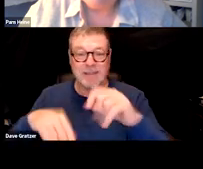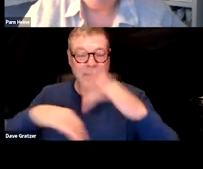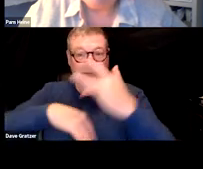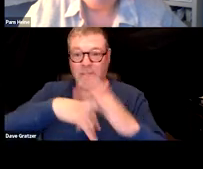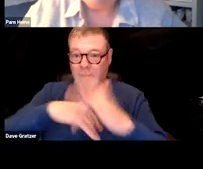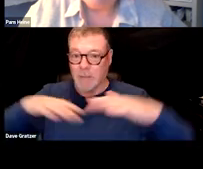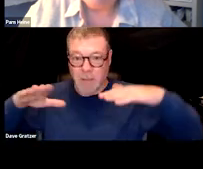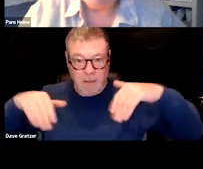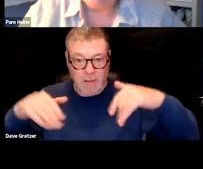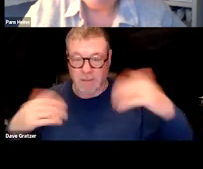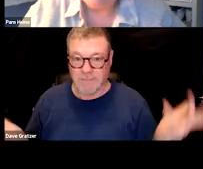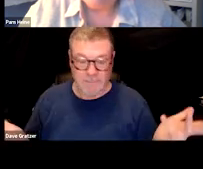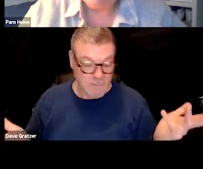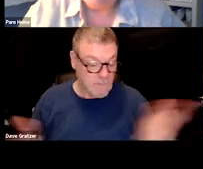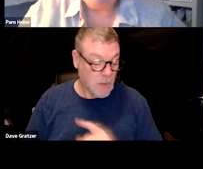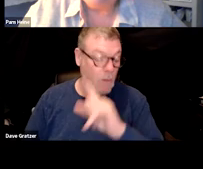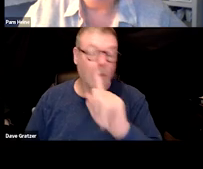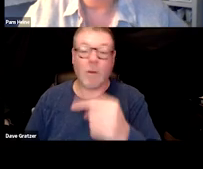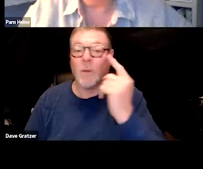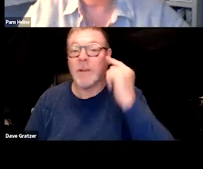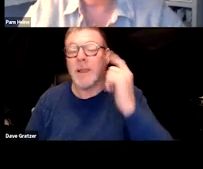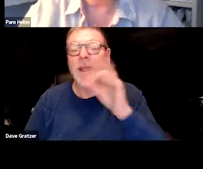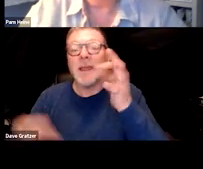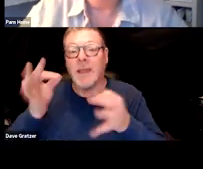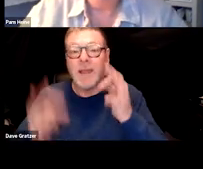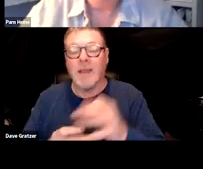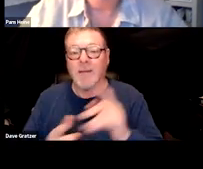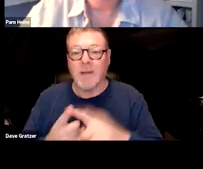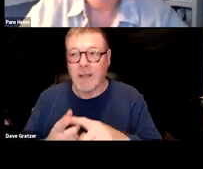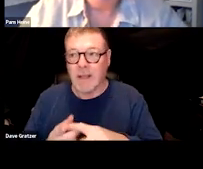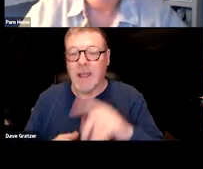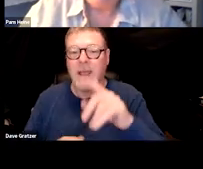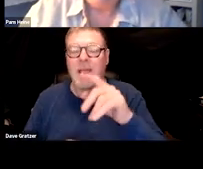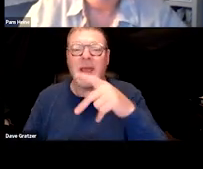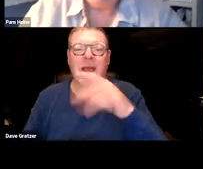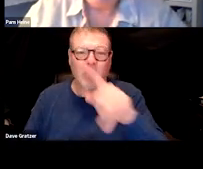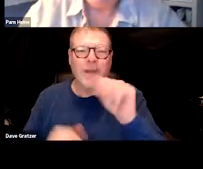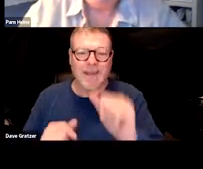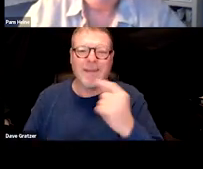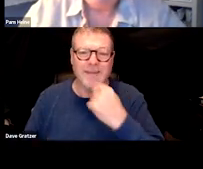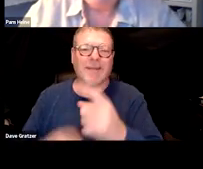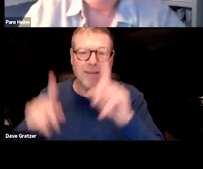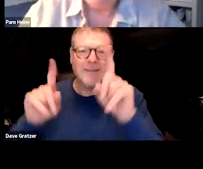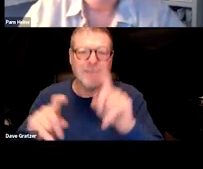We only can think of well, well if someone has POTS, yeah you can do a tilt table test and get that